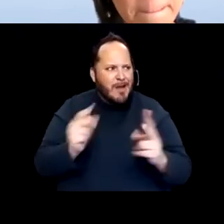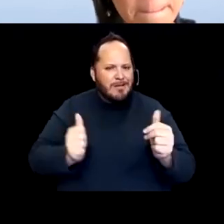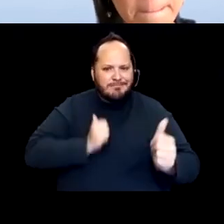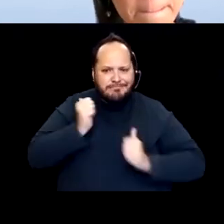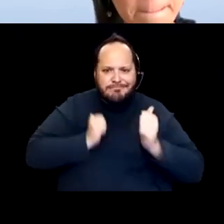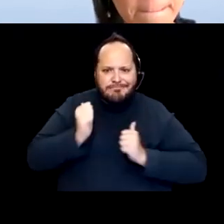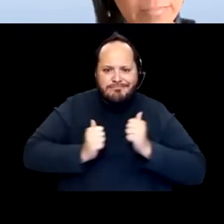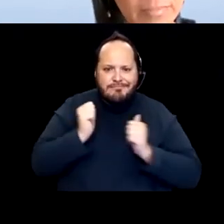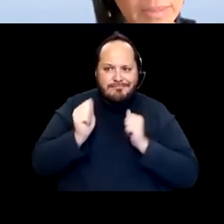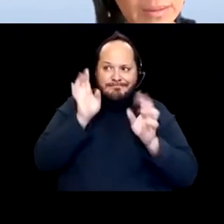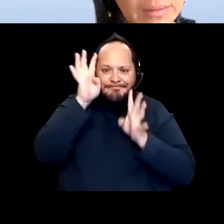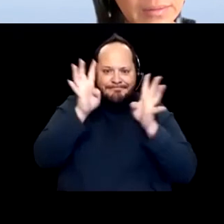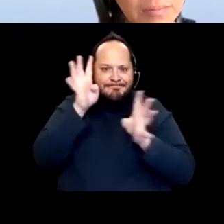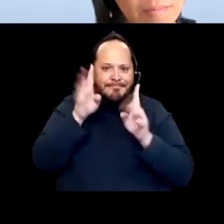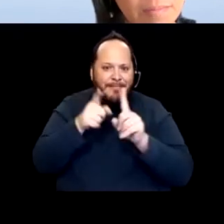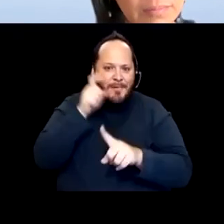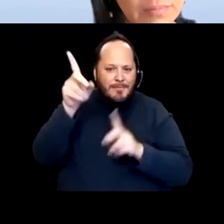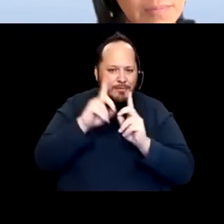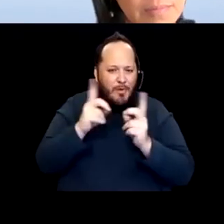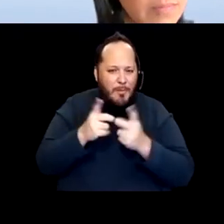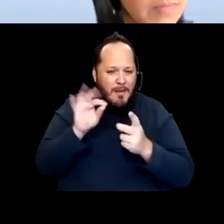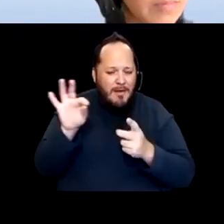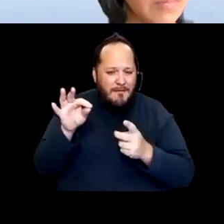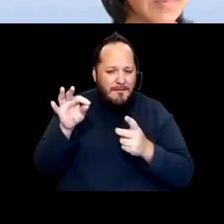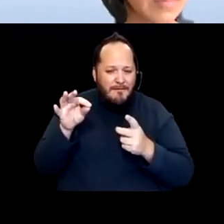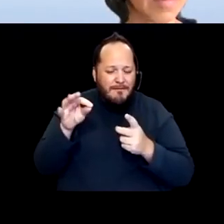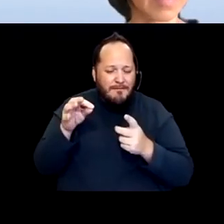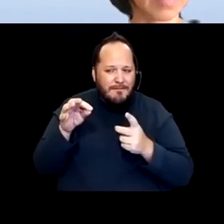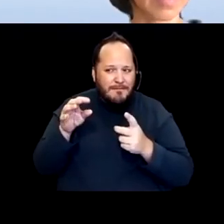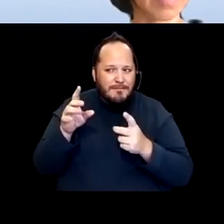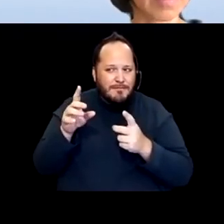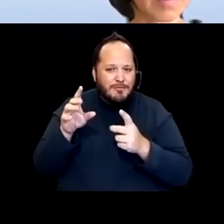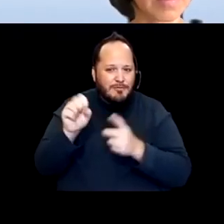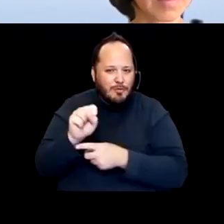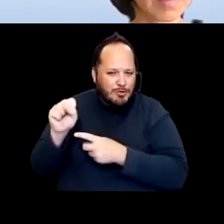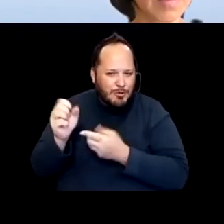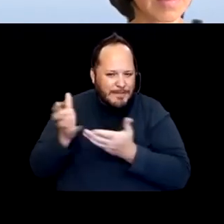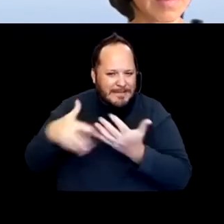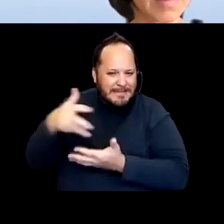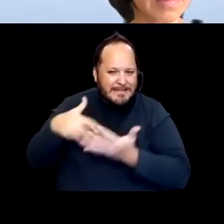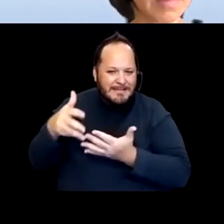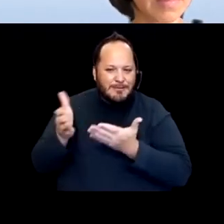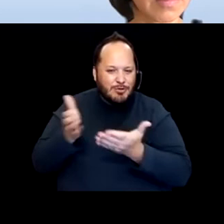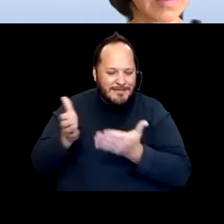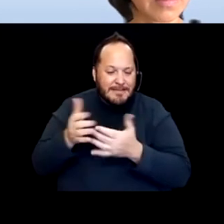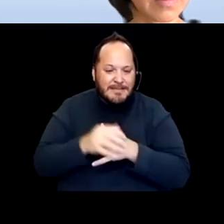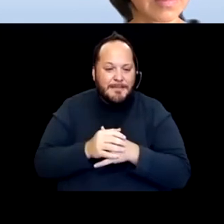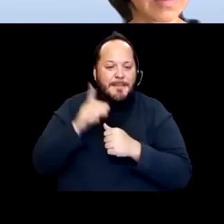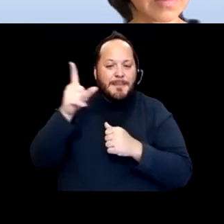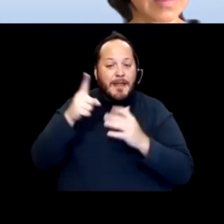As they were thinking about how do we just respond? How do we get, not react to what's happening,